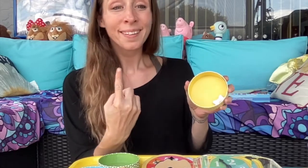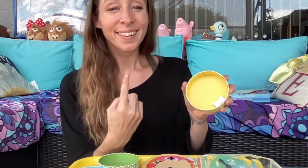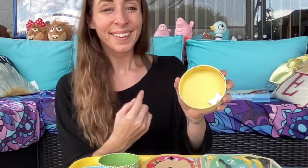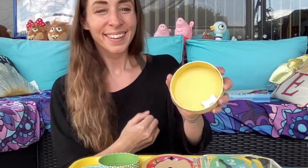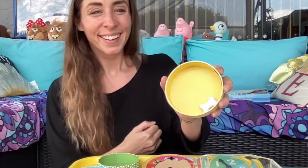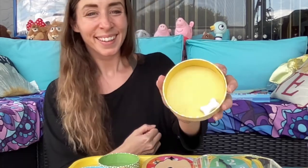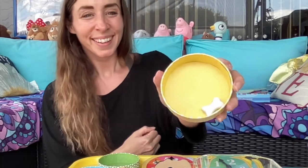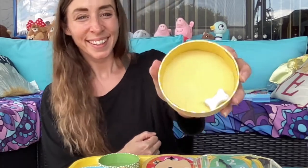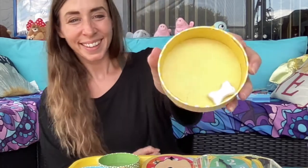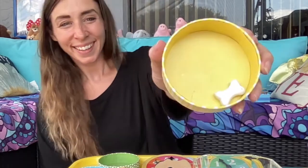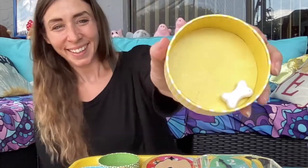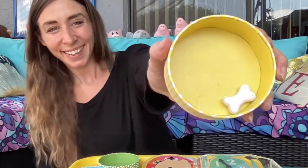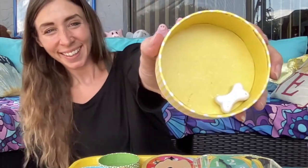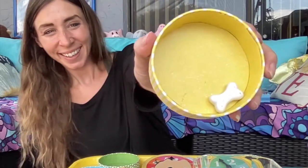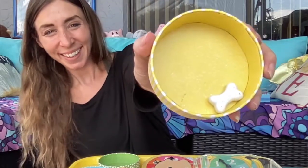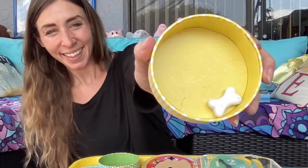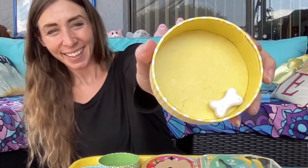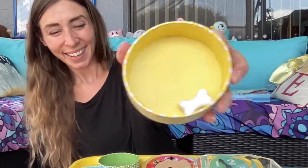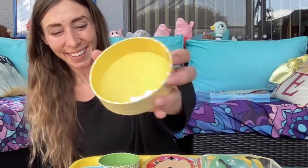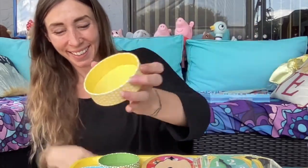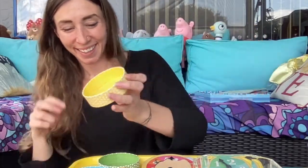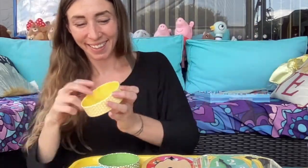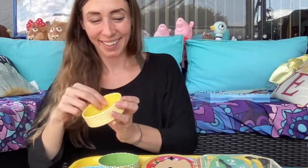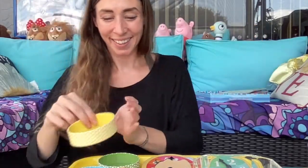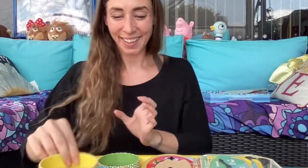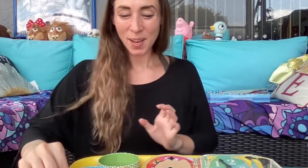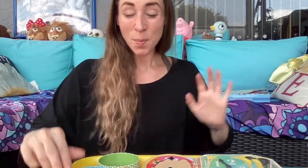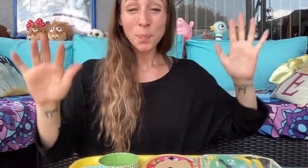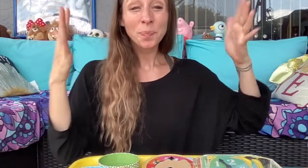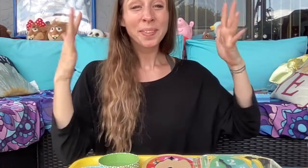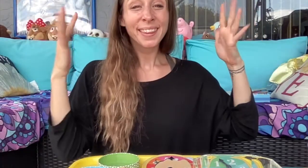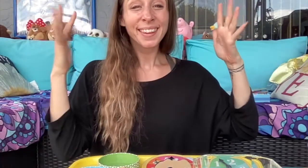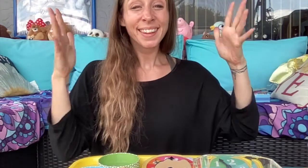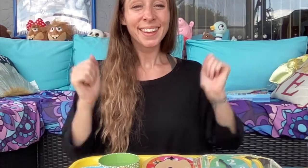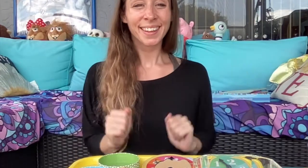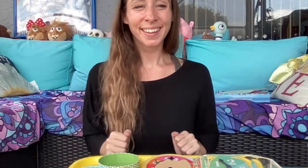And the yellow has just one, hooray.